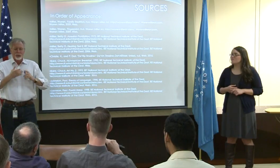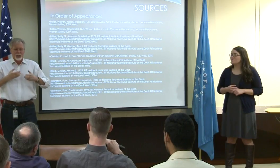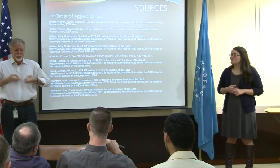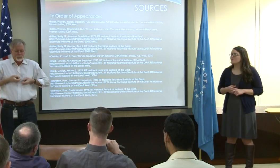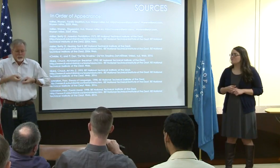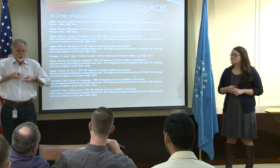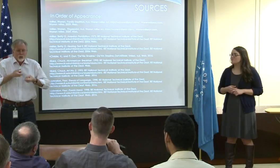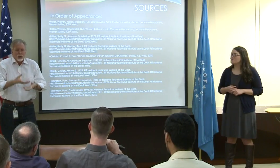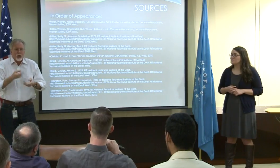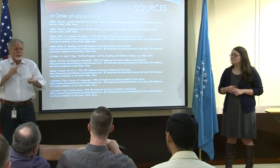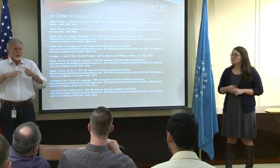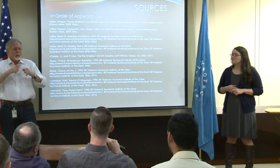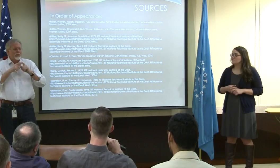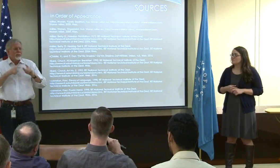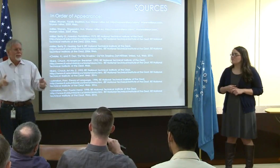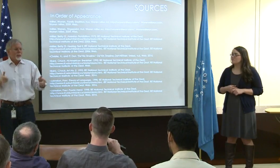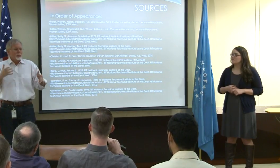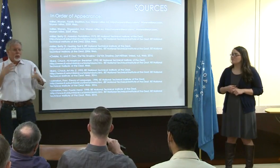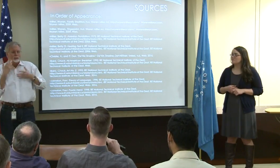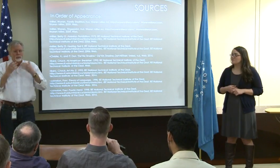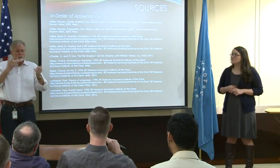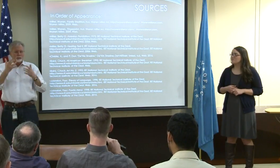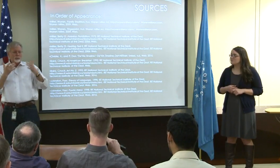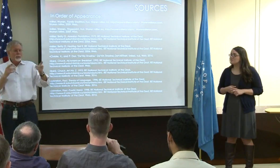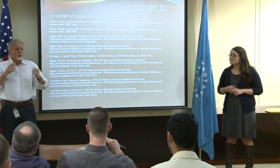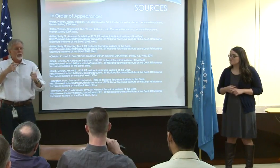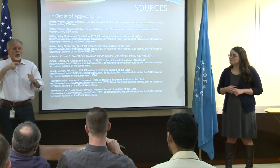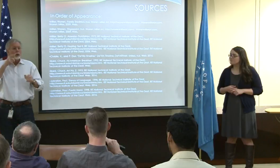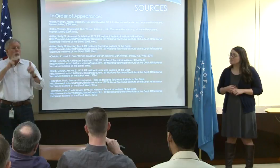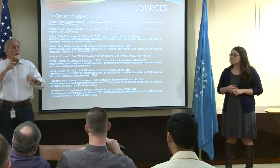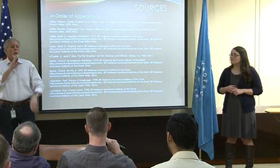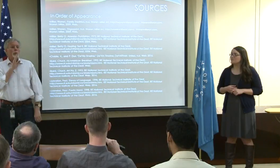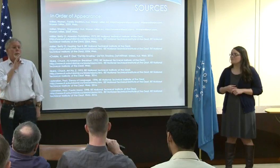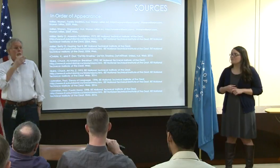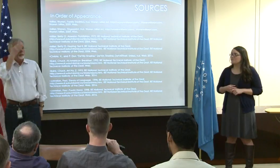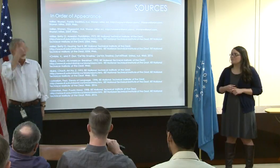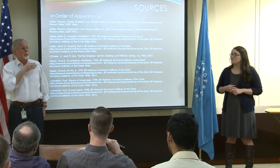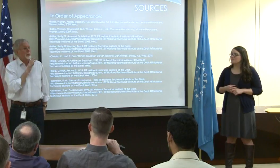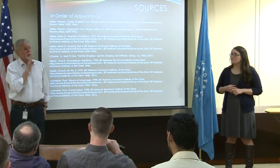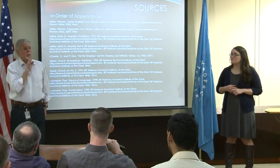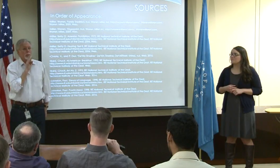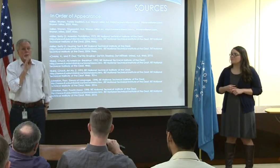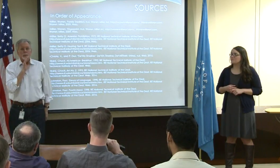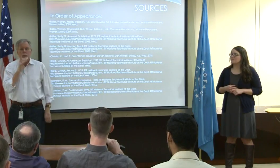within the deaf culture, that that's how we portray things, and that's how things go.